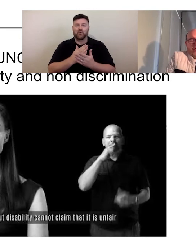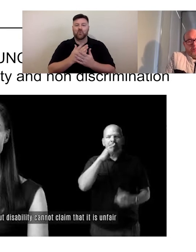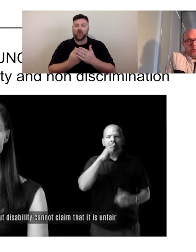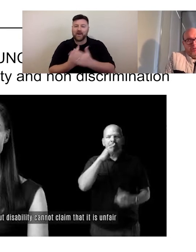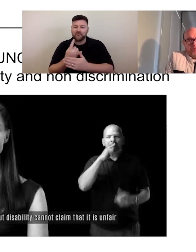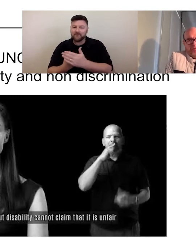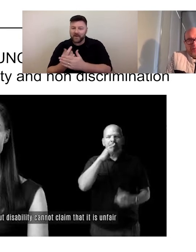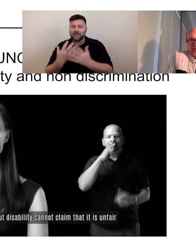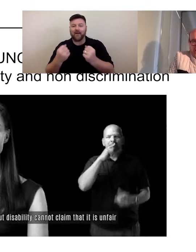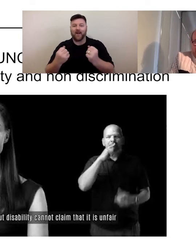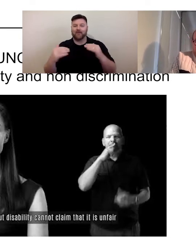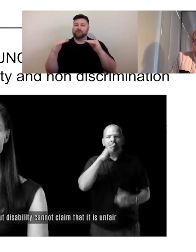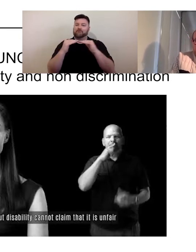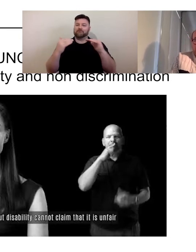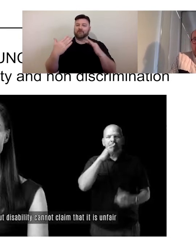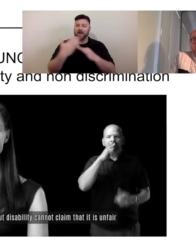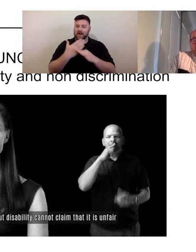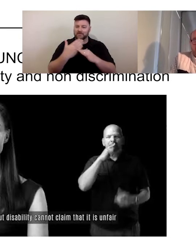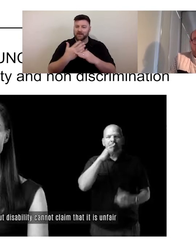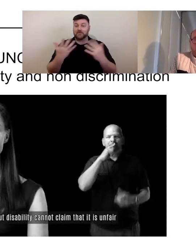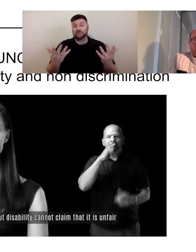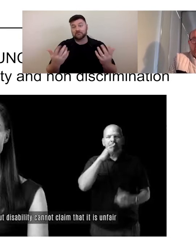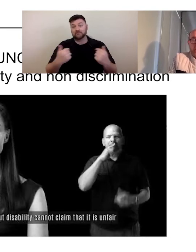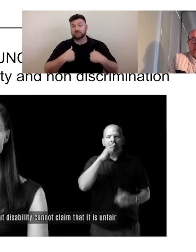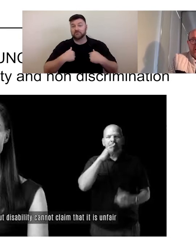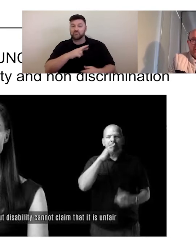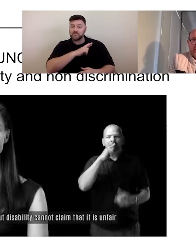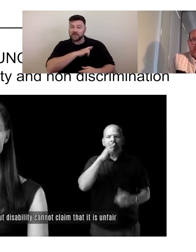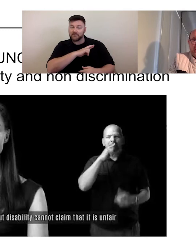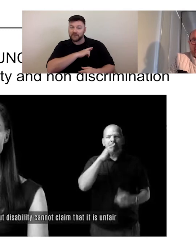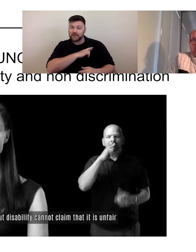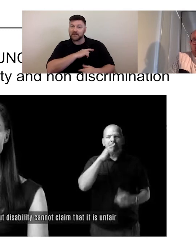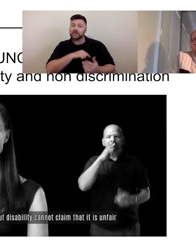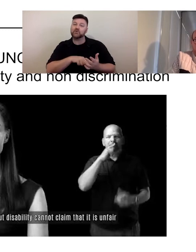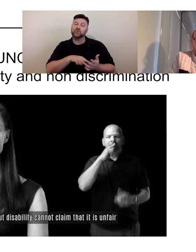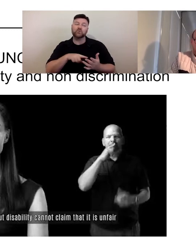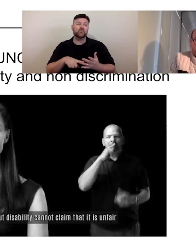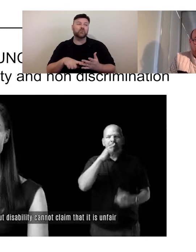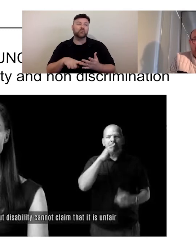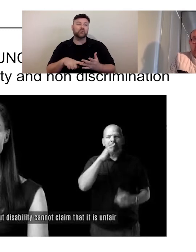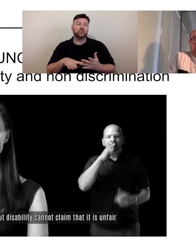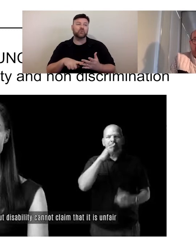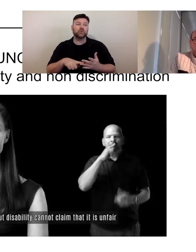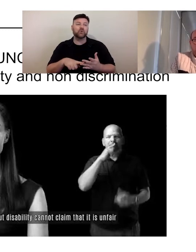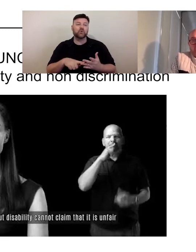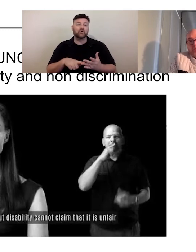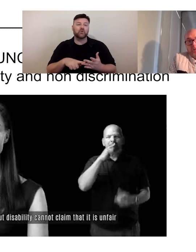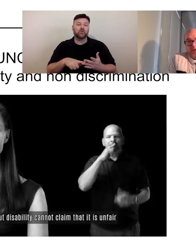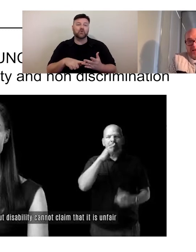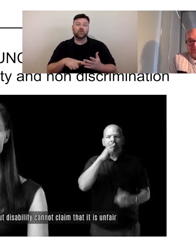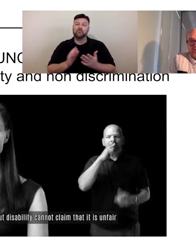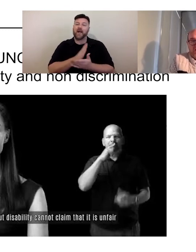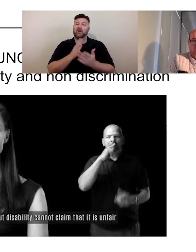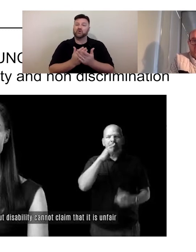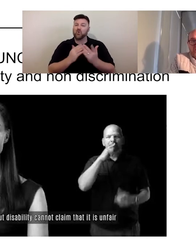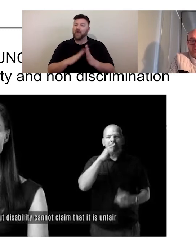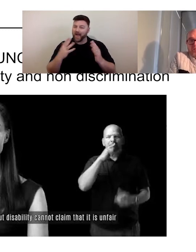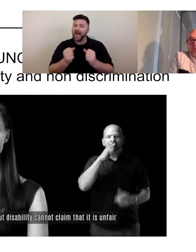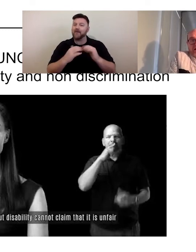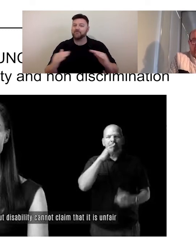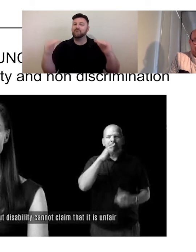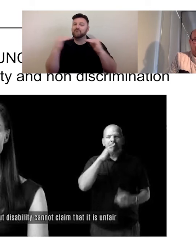responsibility is for the equity and non-discrimination of disabled